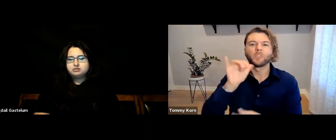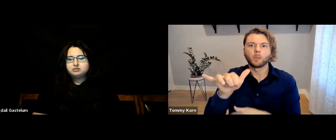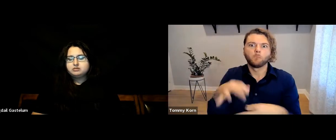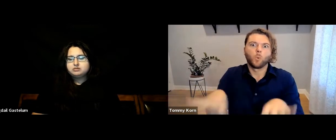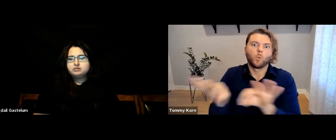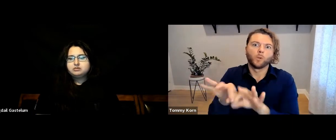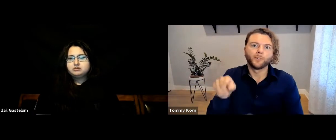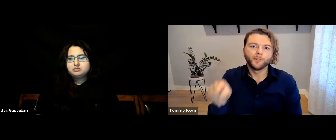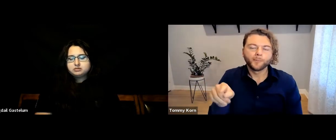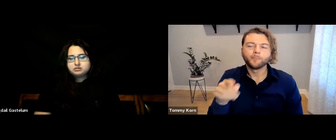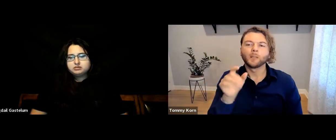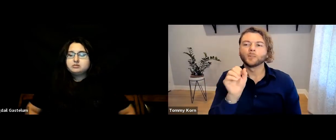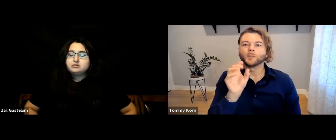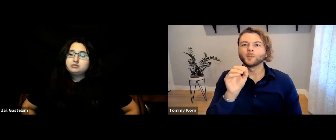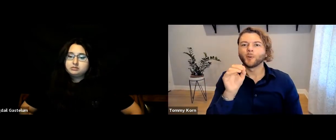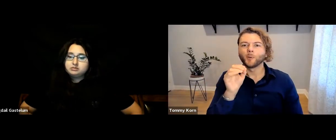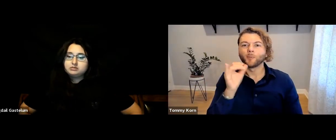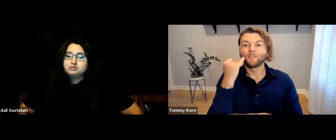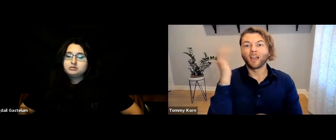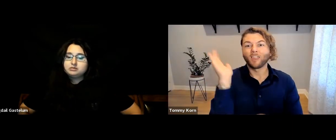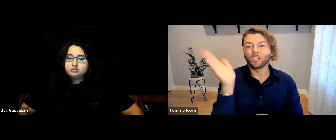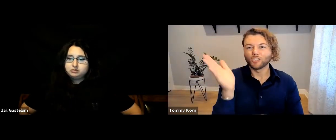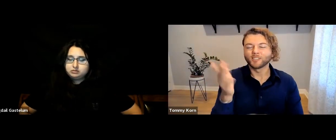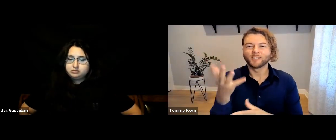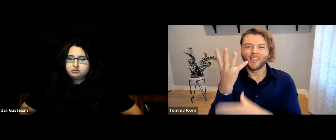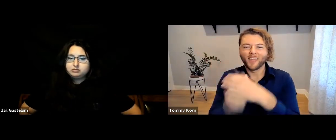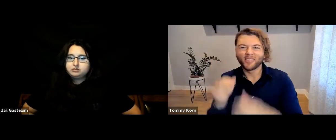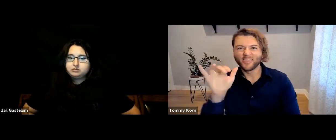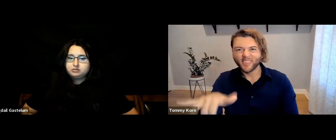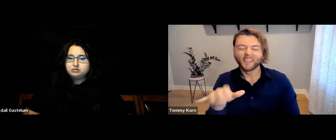which are so imperative for their learning and can’t be accomplished with lectures.